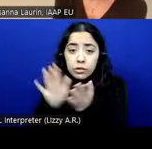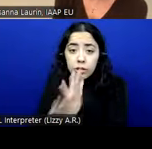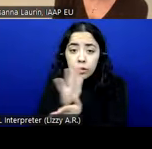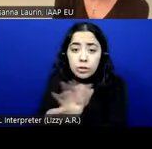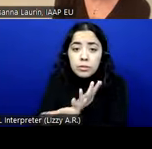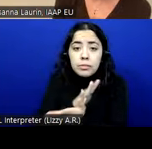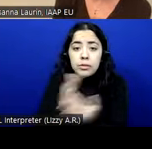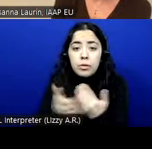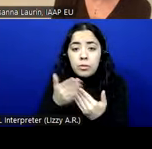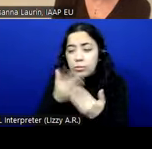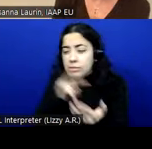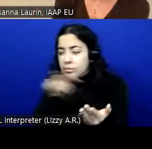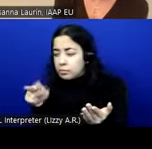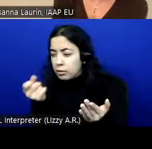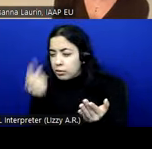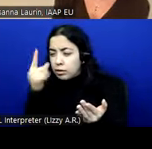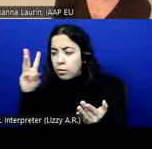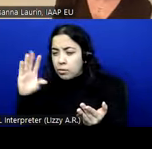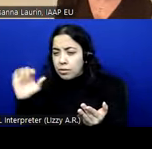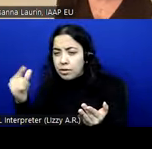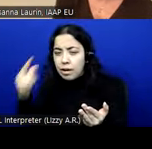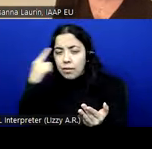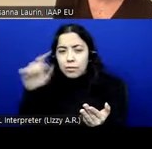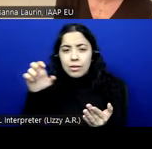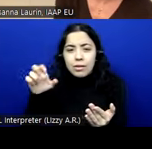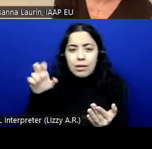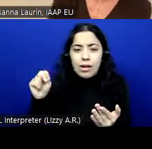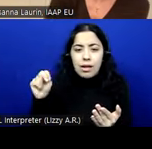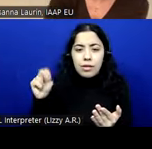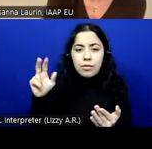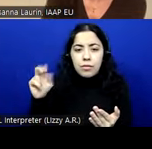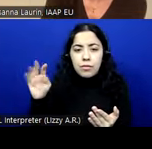WCAG documents for the EN 301 549? It's a favorite question. It pops up every time.